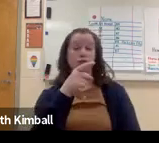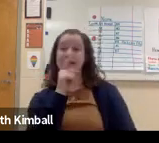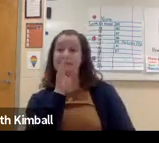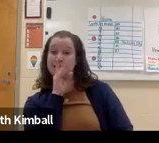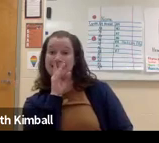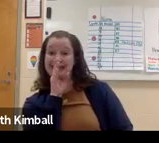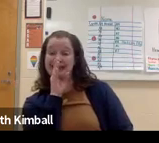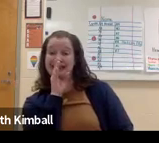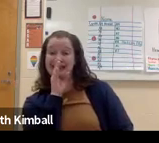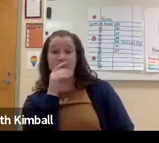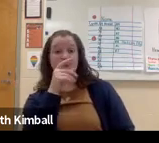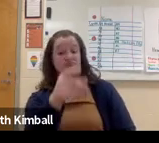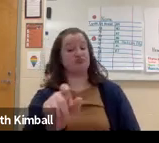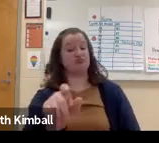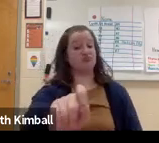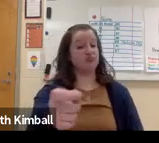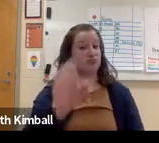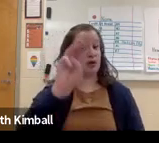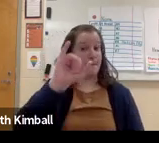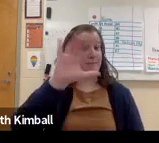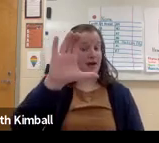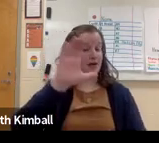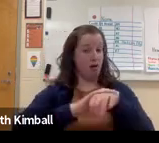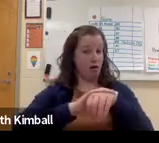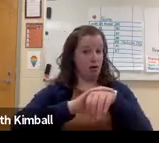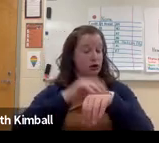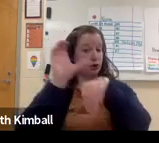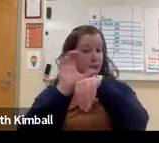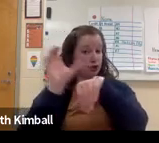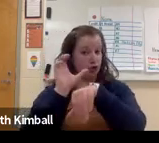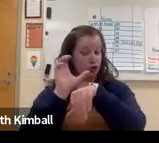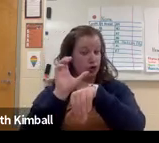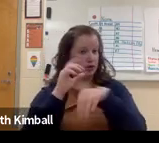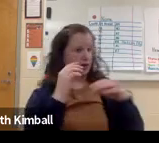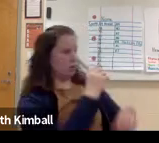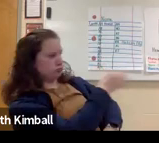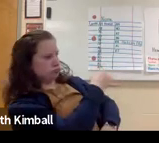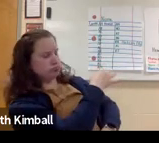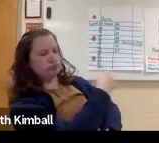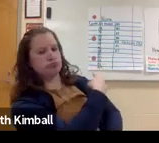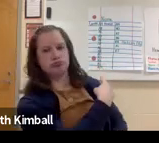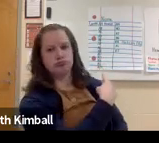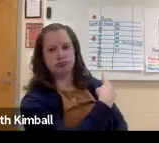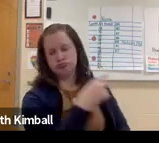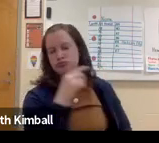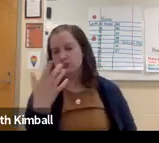Google Slides will provide auto captions. So if you turn your mic on the computer,